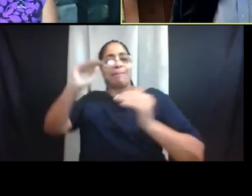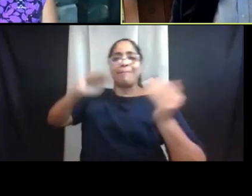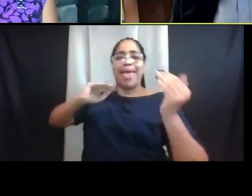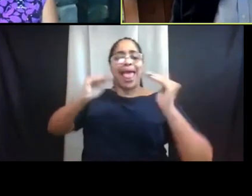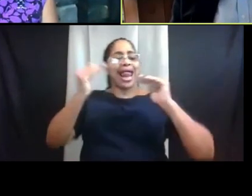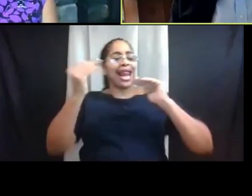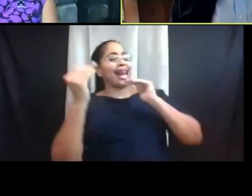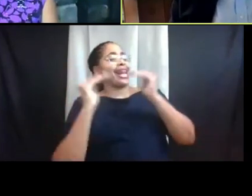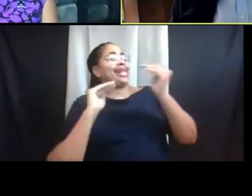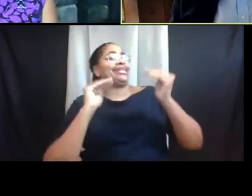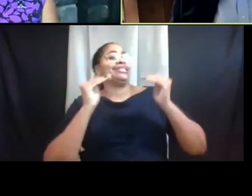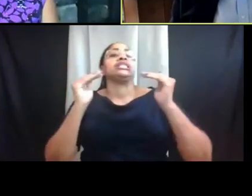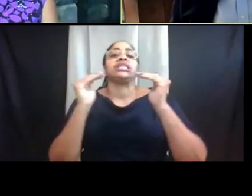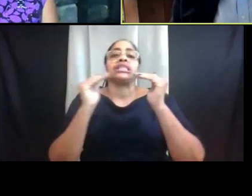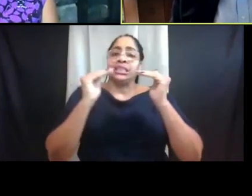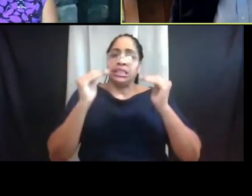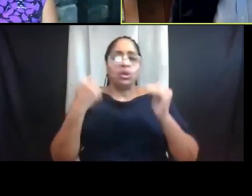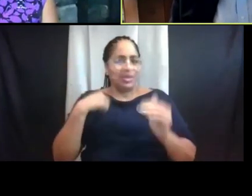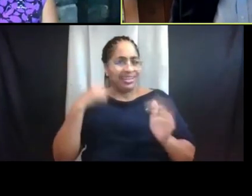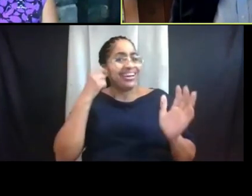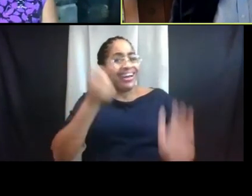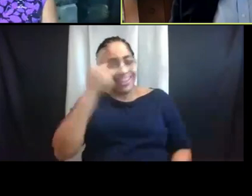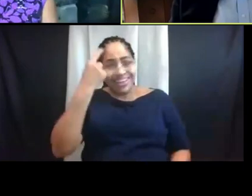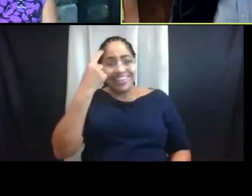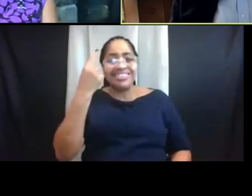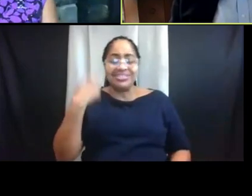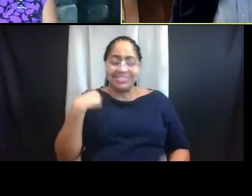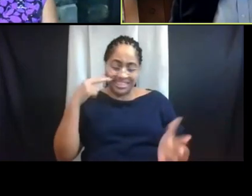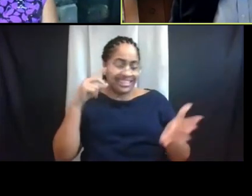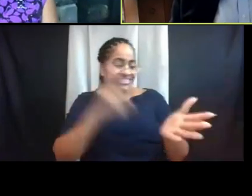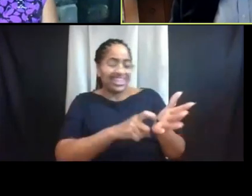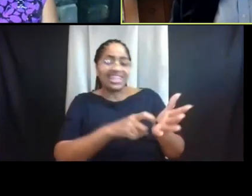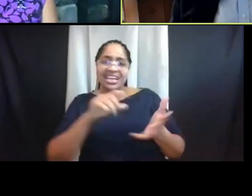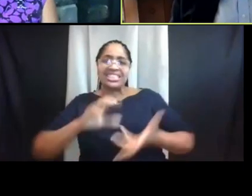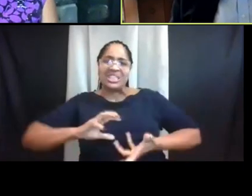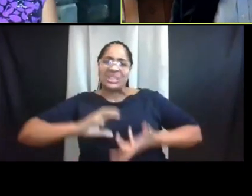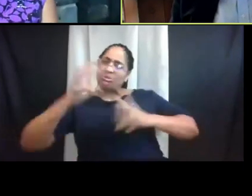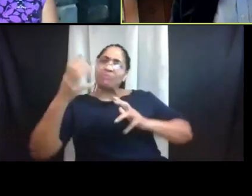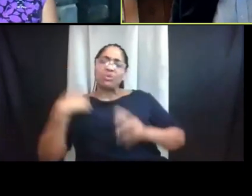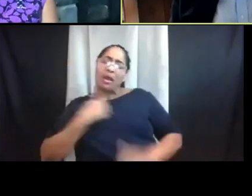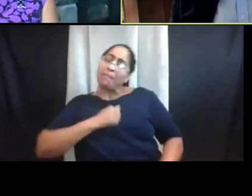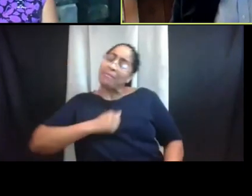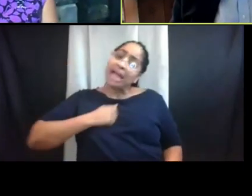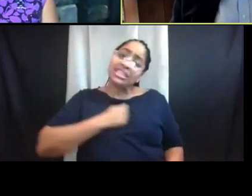And we recognize the disruption; we apologize for it. We're gonna try to get the university back to normal